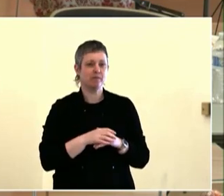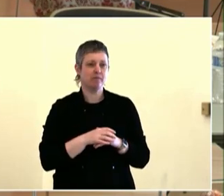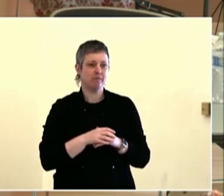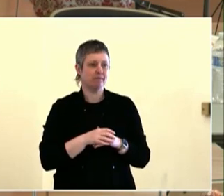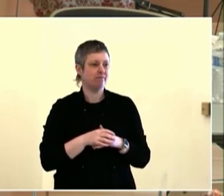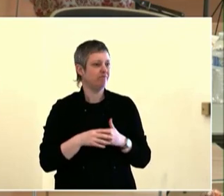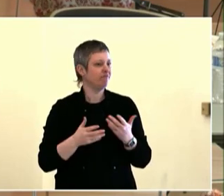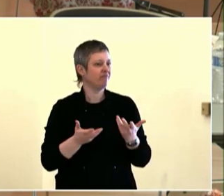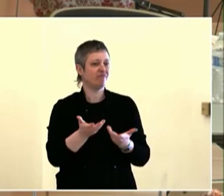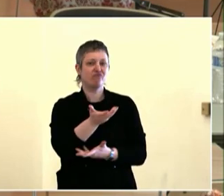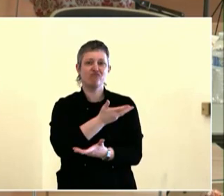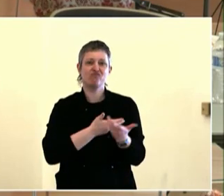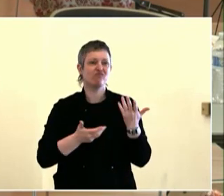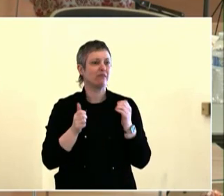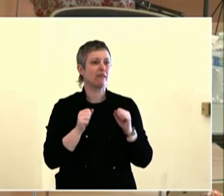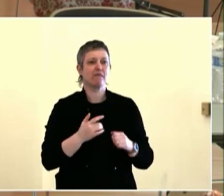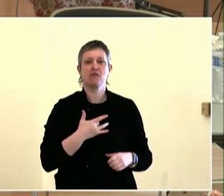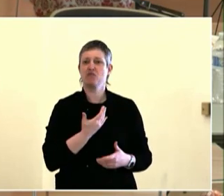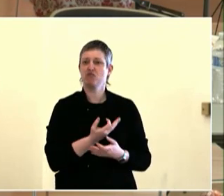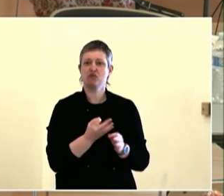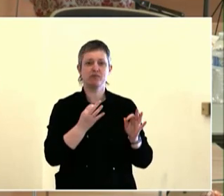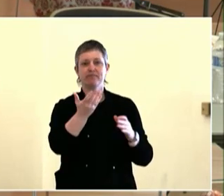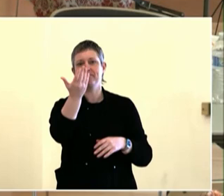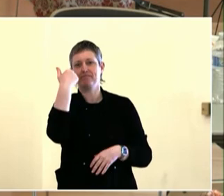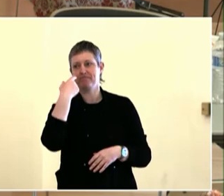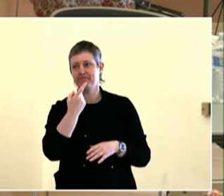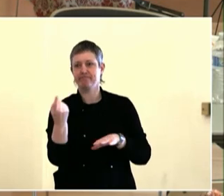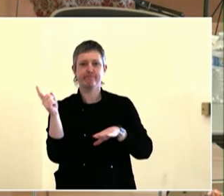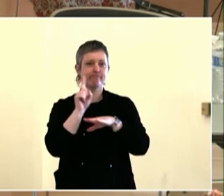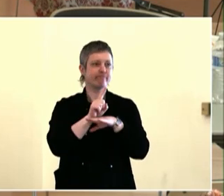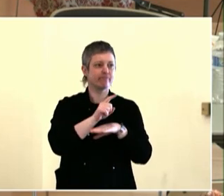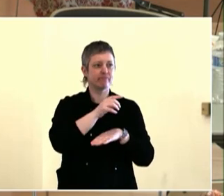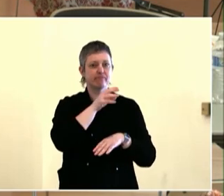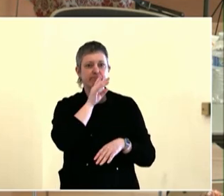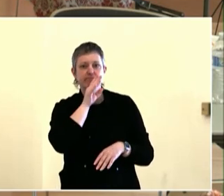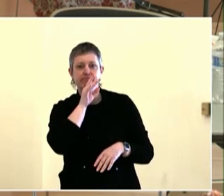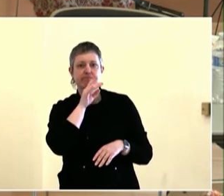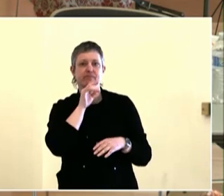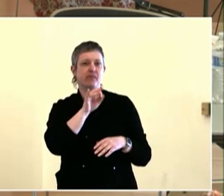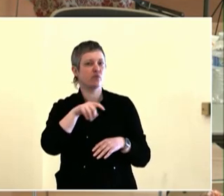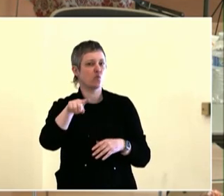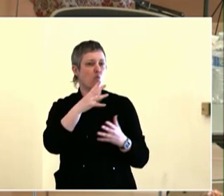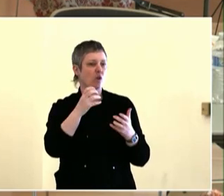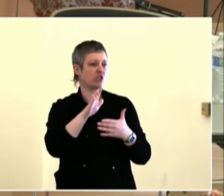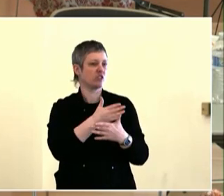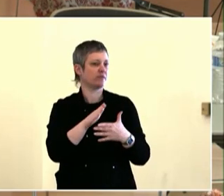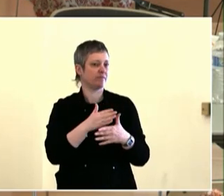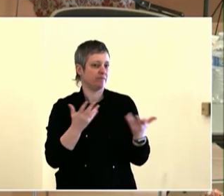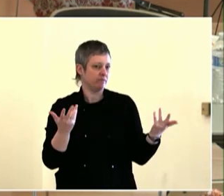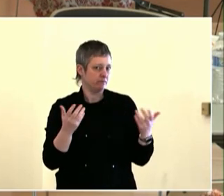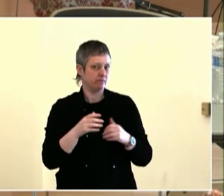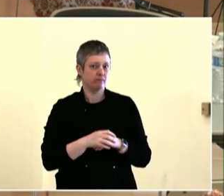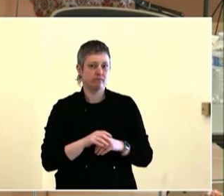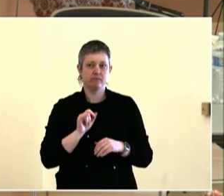Shelby.